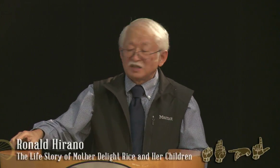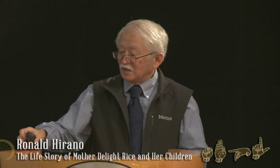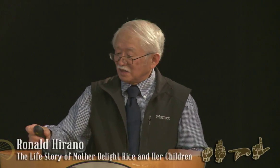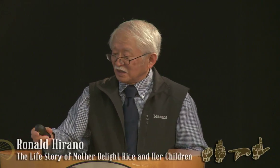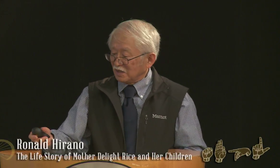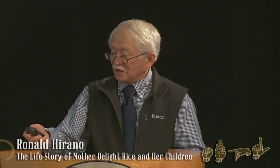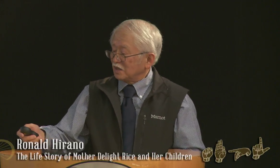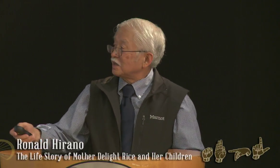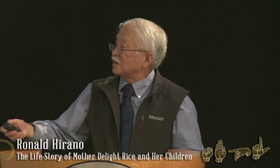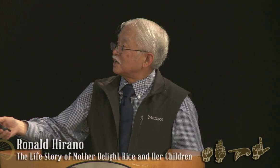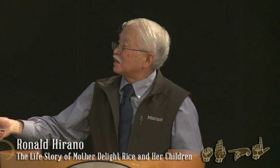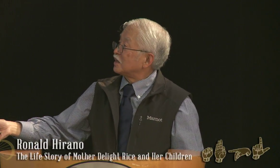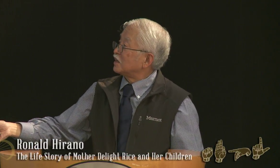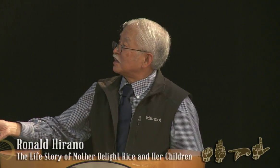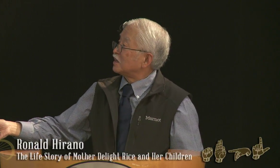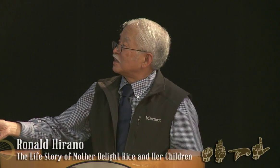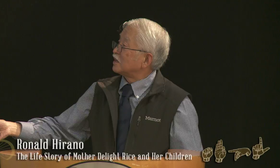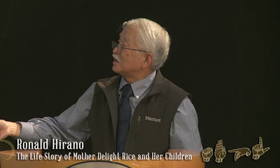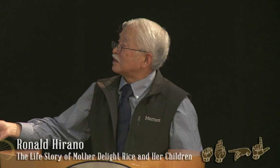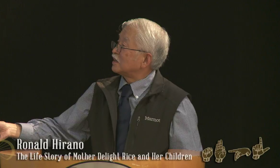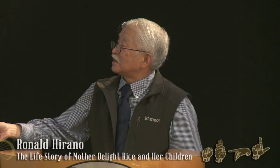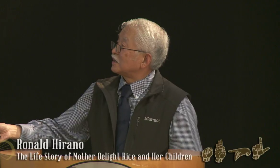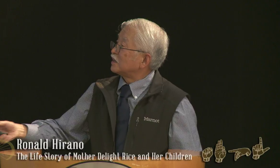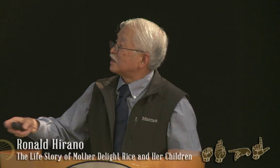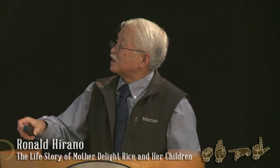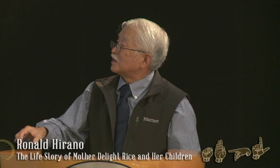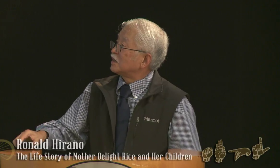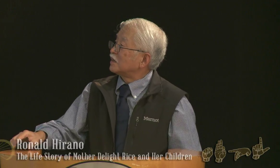And that's the school that's here in the present time.